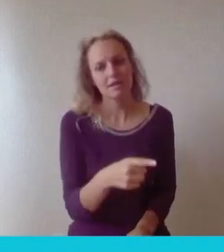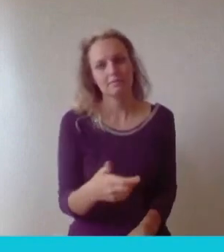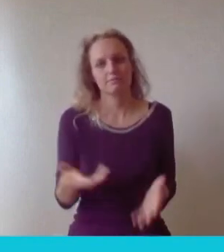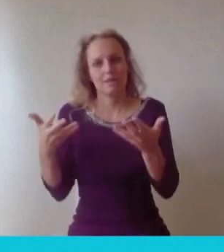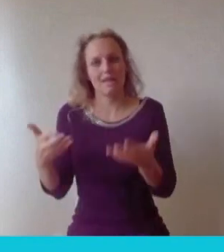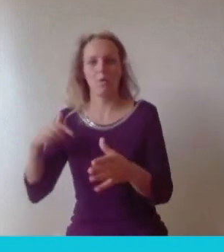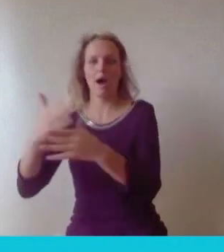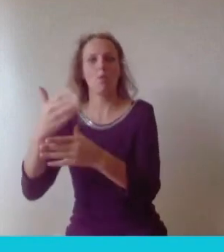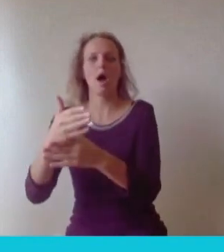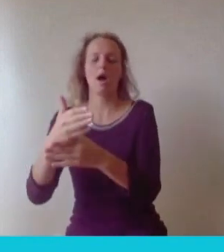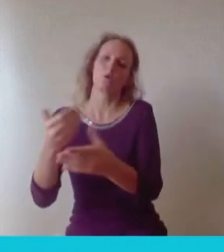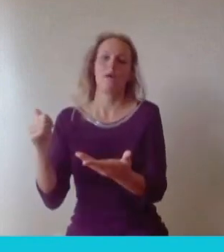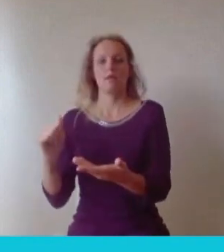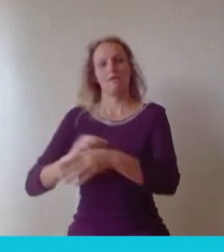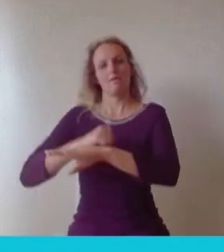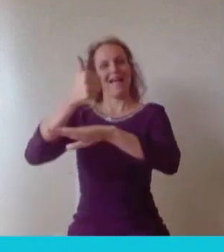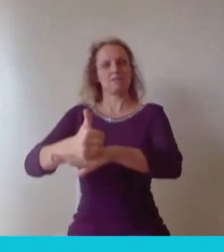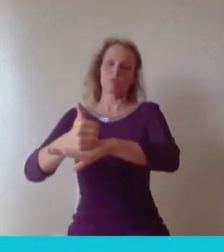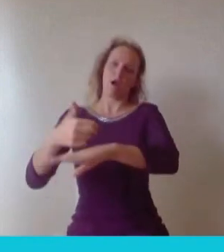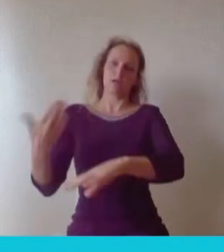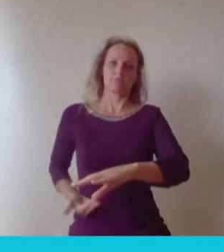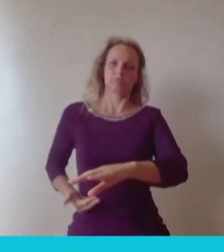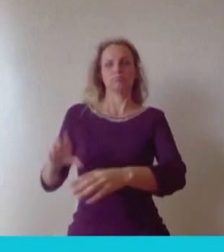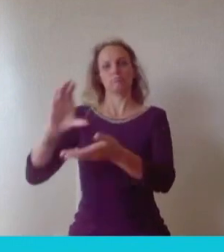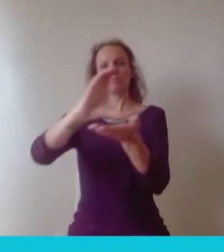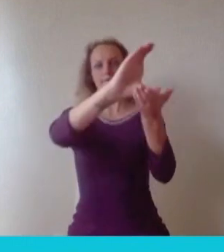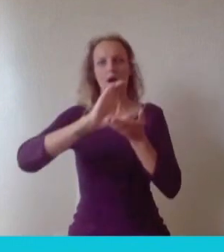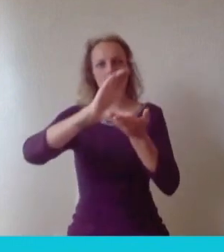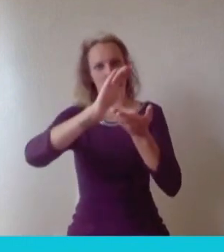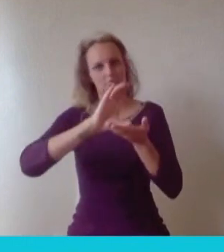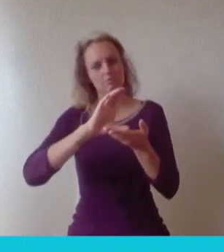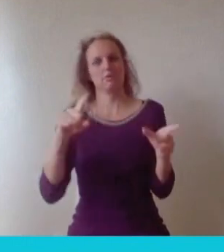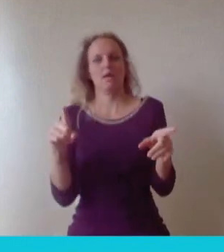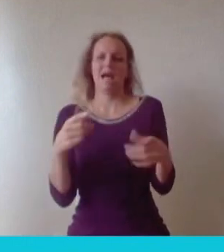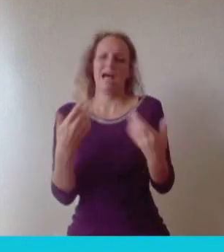work with the Computer Science department as well and I think that's just been really kind of fulfilling for me to to stay involved